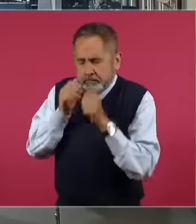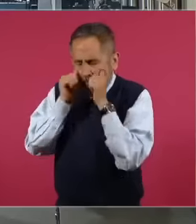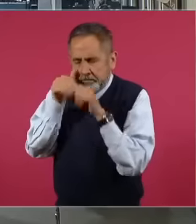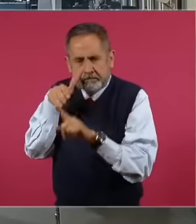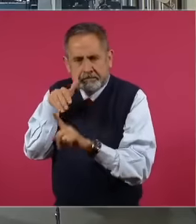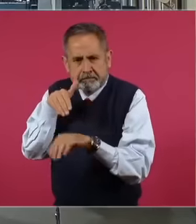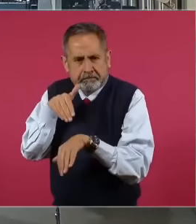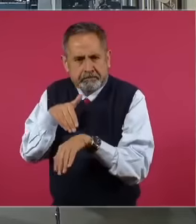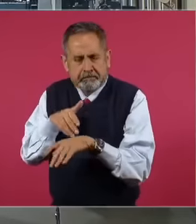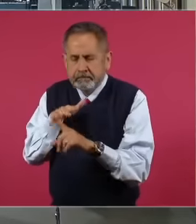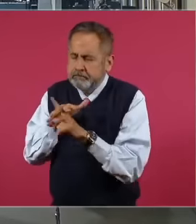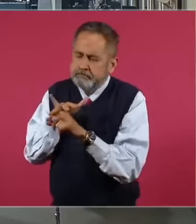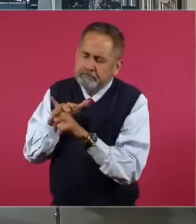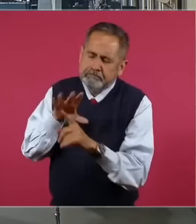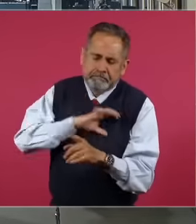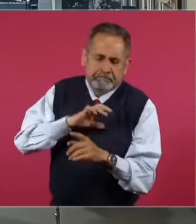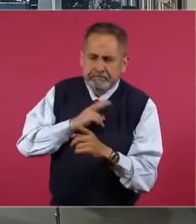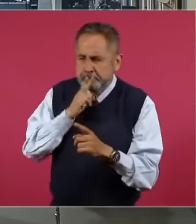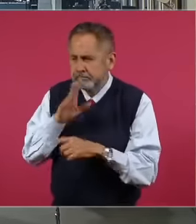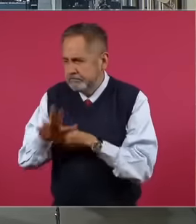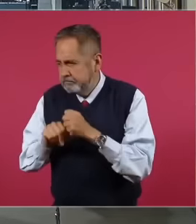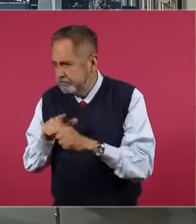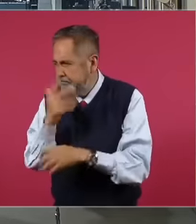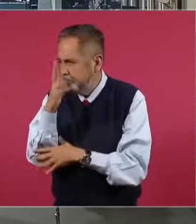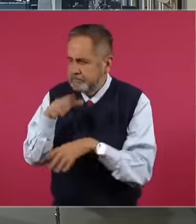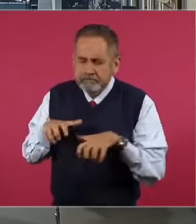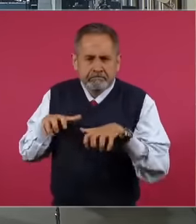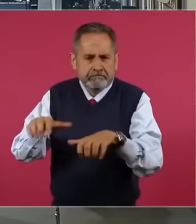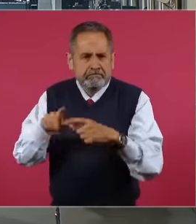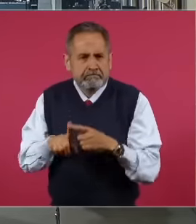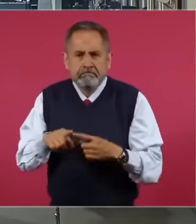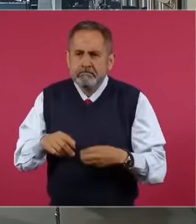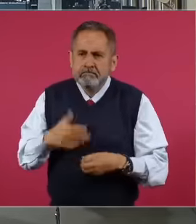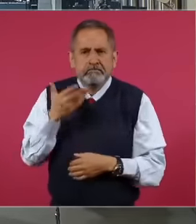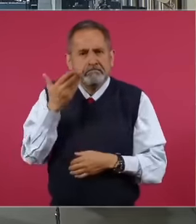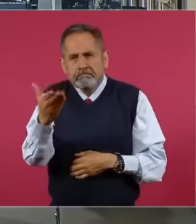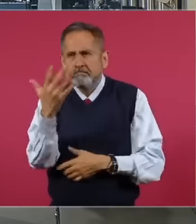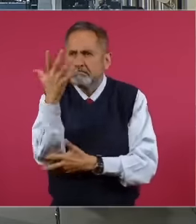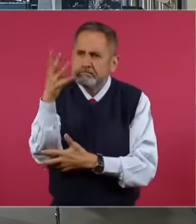of love and care for trees. She calls for reforestation because the